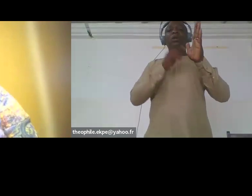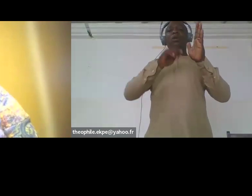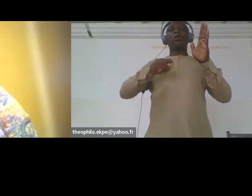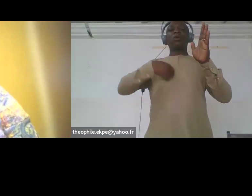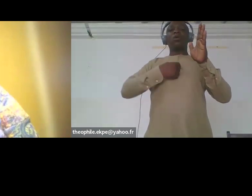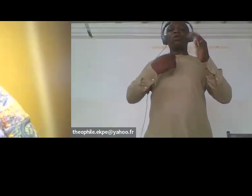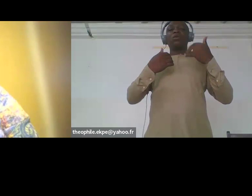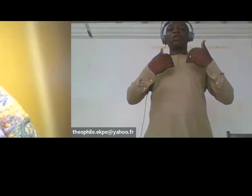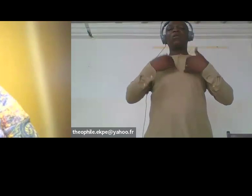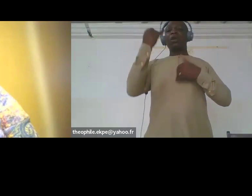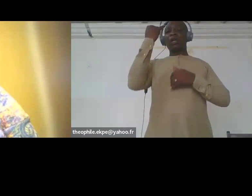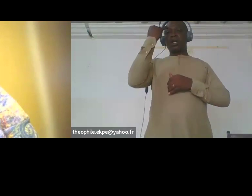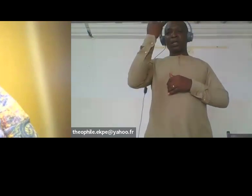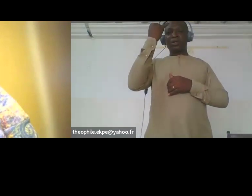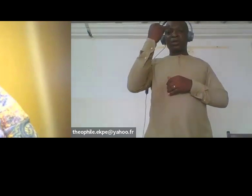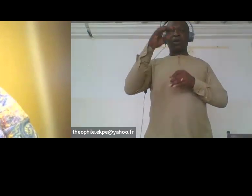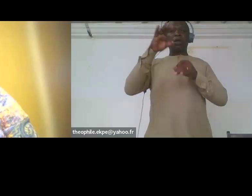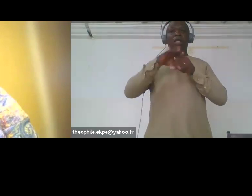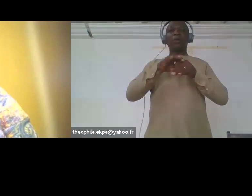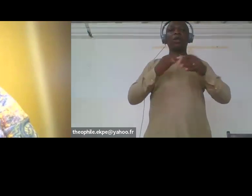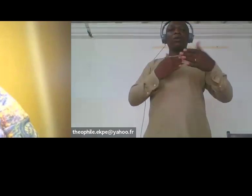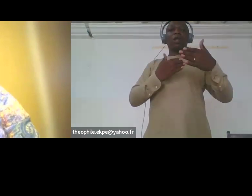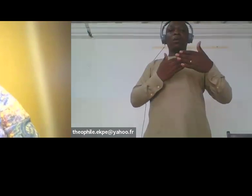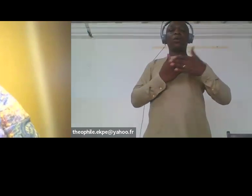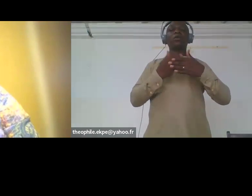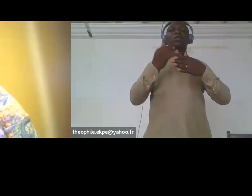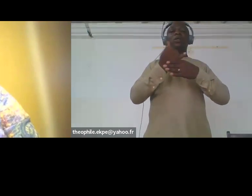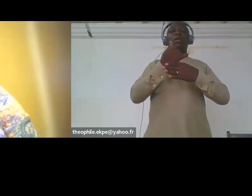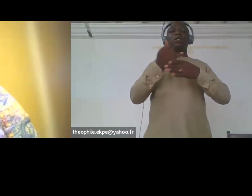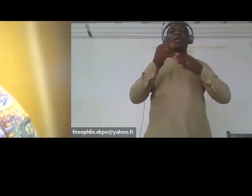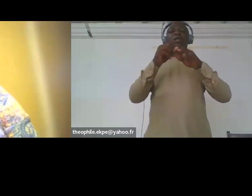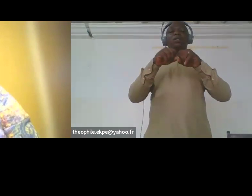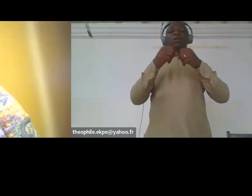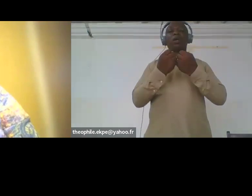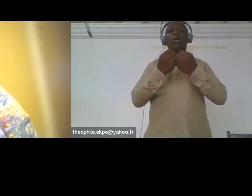intersectional approach in your programming and this in greater extent